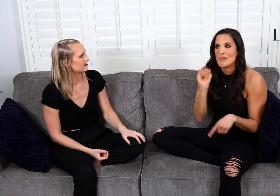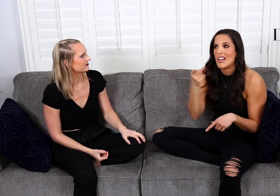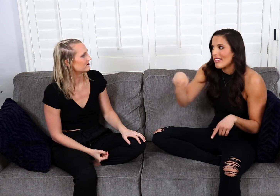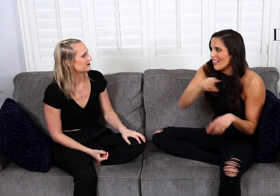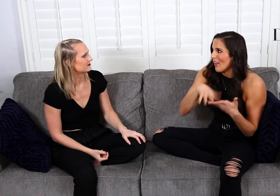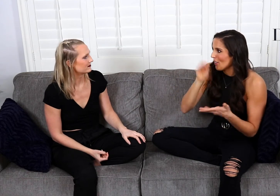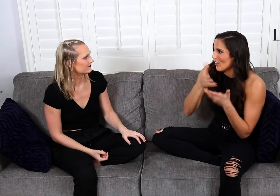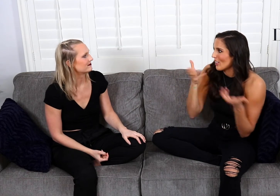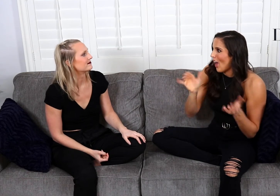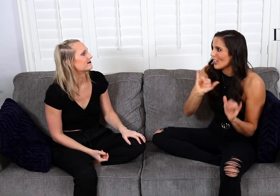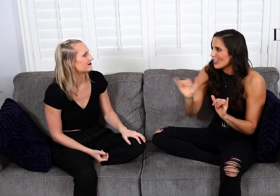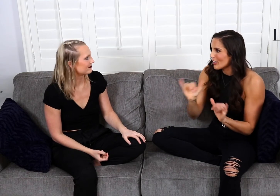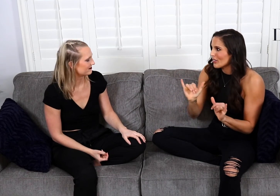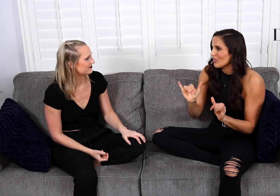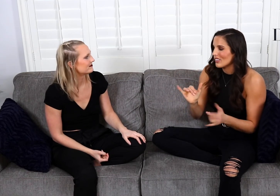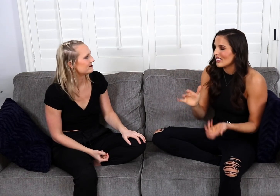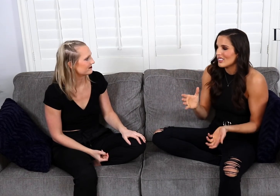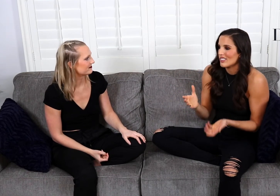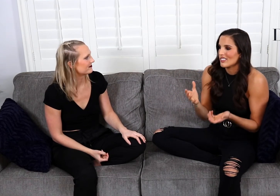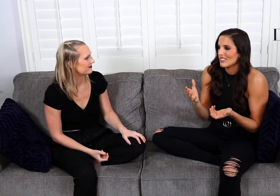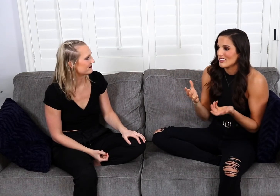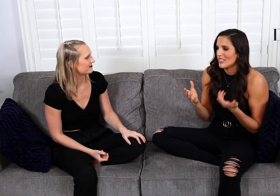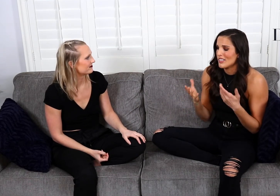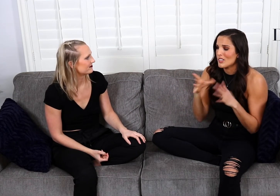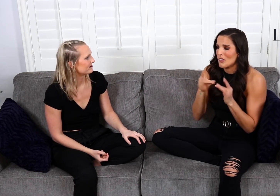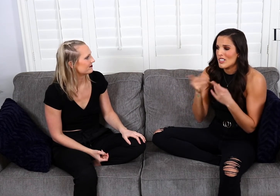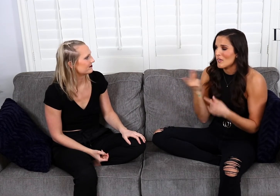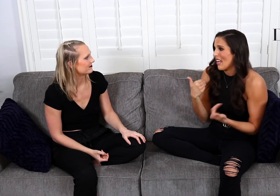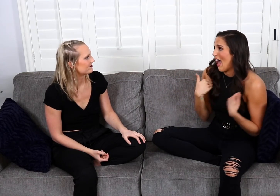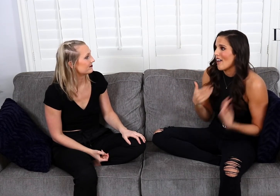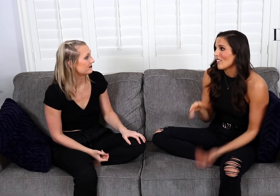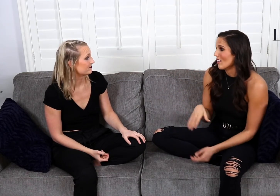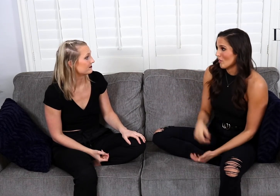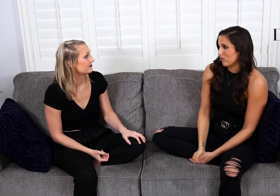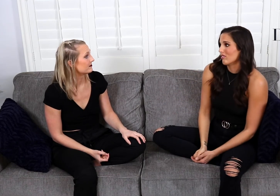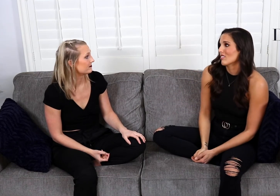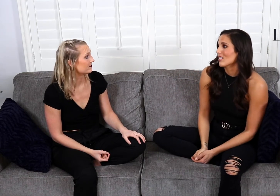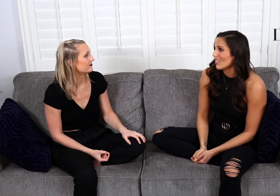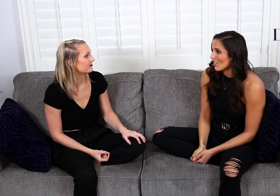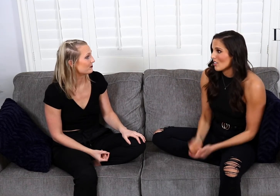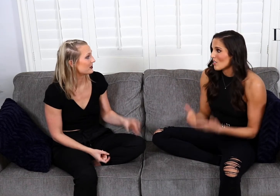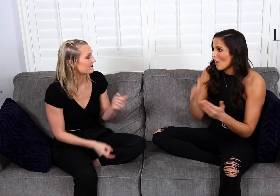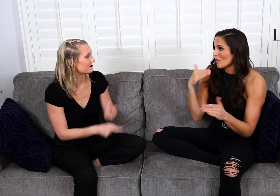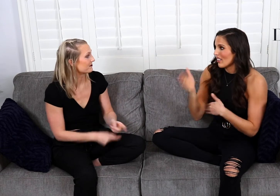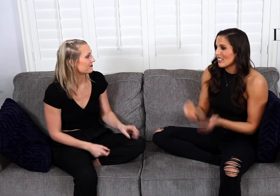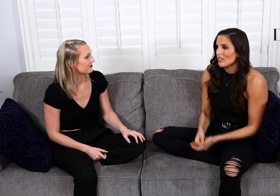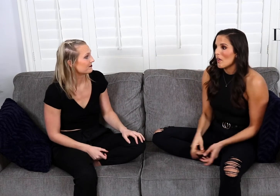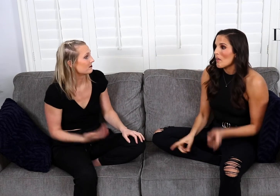they learn a lot too. The stories we have...my god too many!